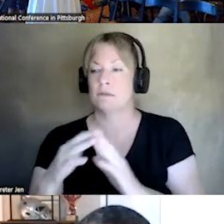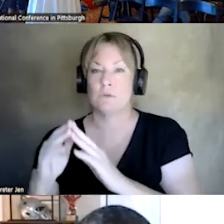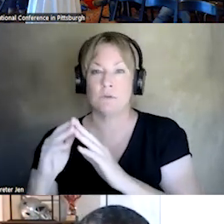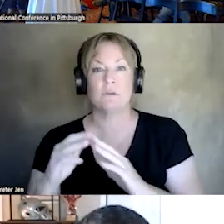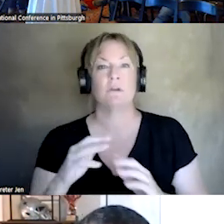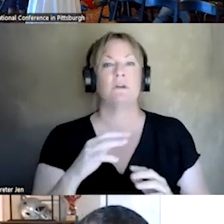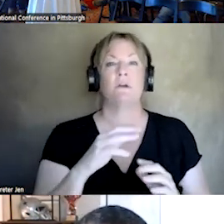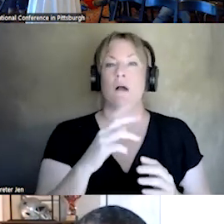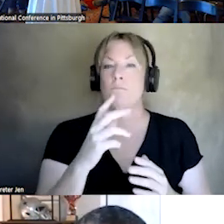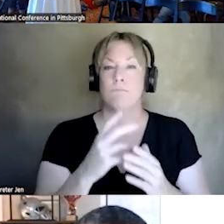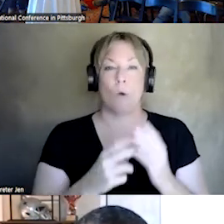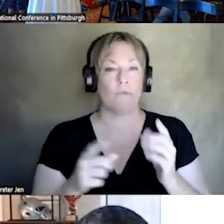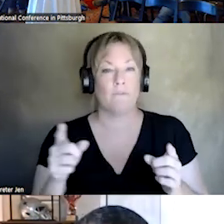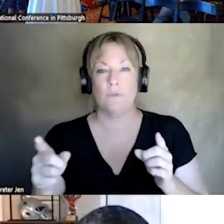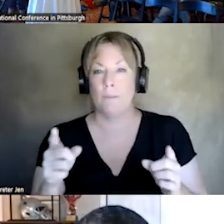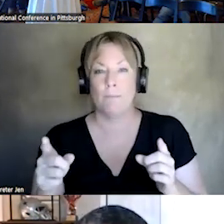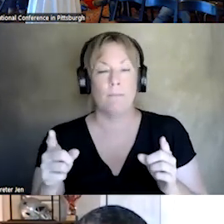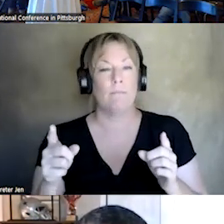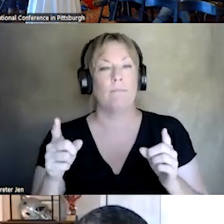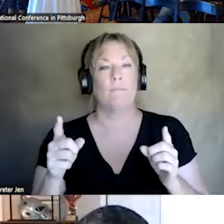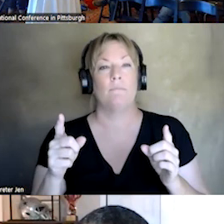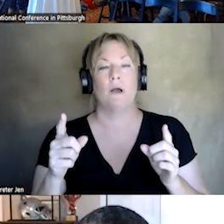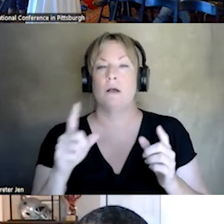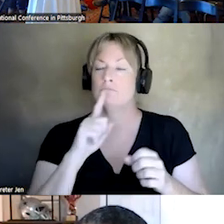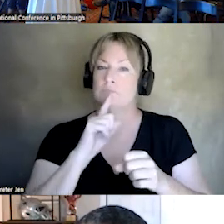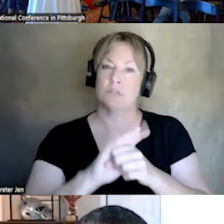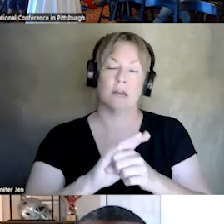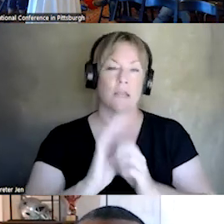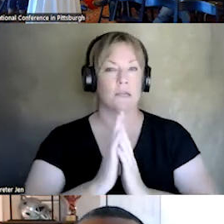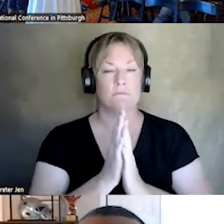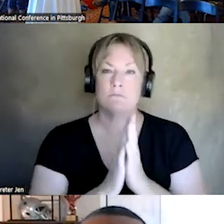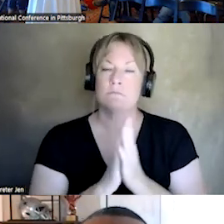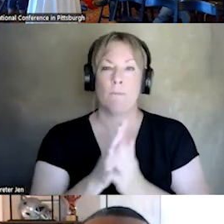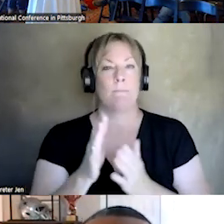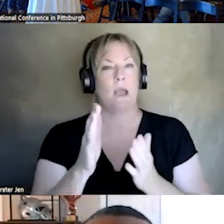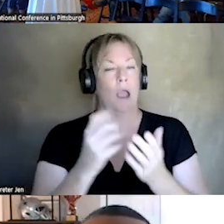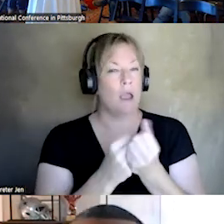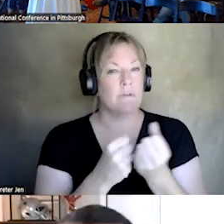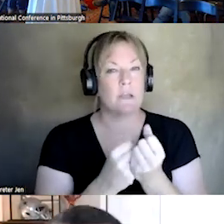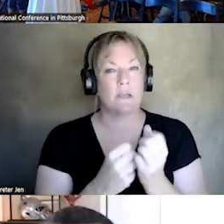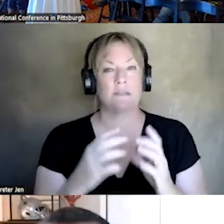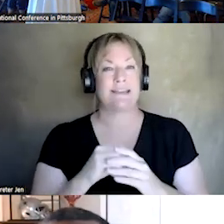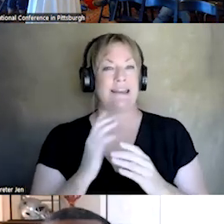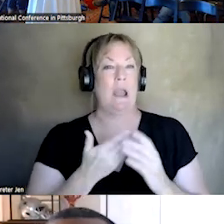BOTH ARE REALLY, DEAD KAYED, PASSIONATE ADVOCATES. IN OUR COMMUNITY. FOR IMPROVING